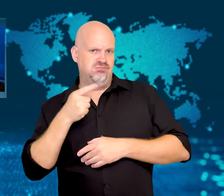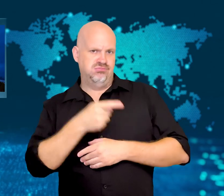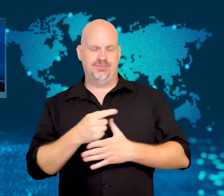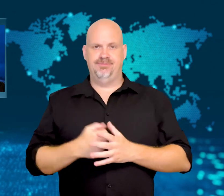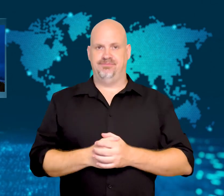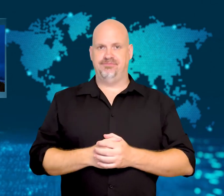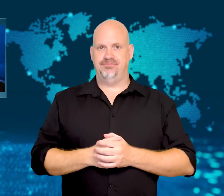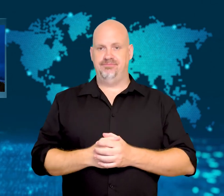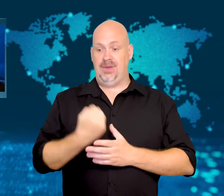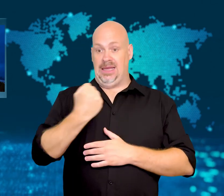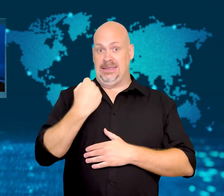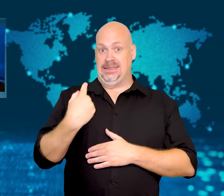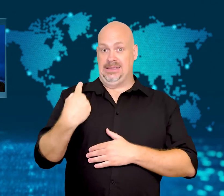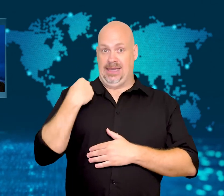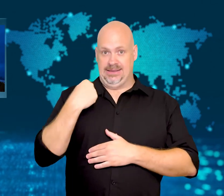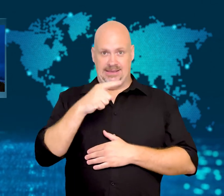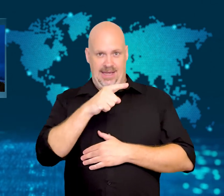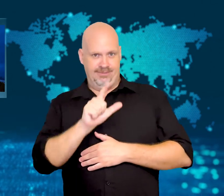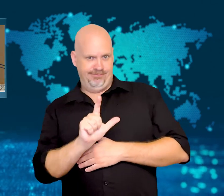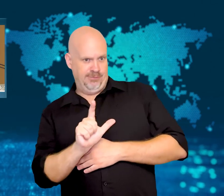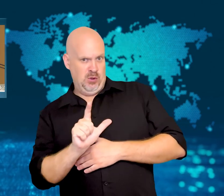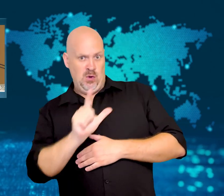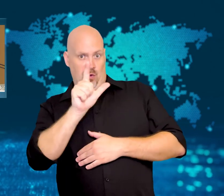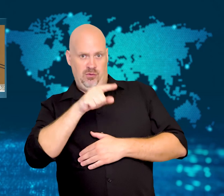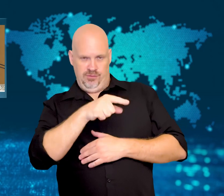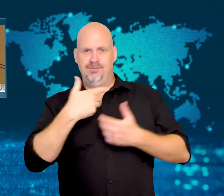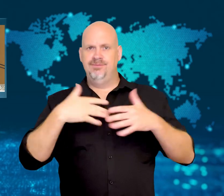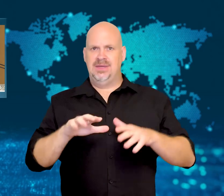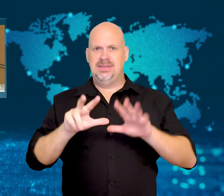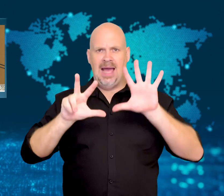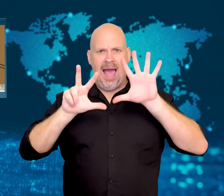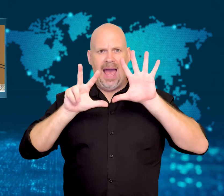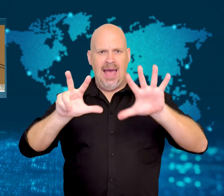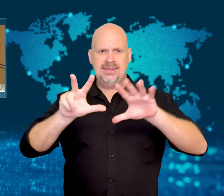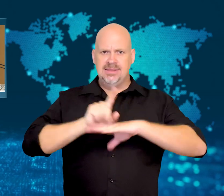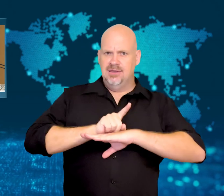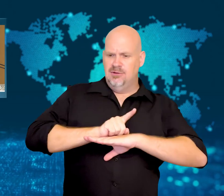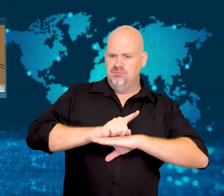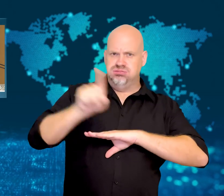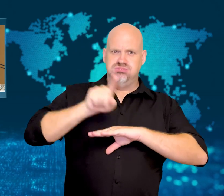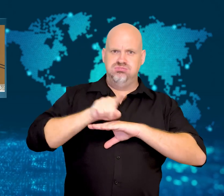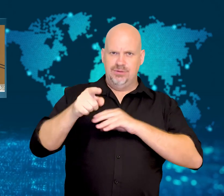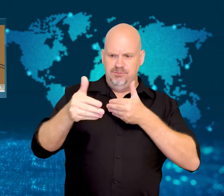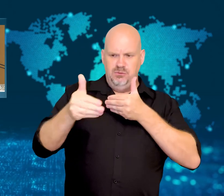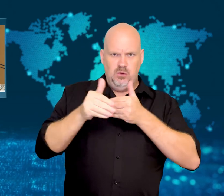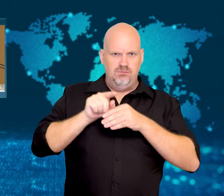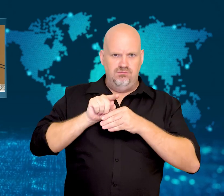On Sunday, North Korea fired eight short-range missiles toward